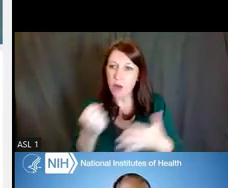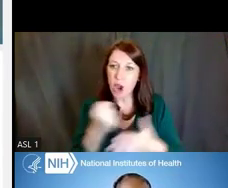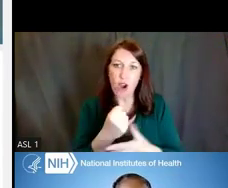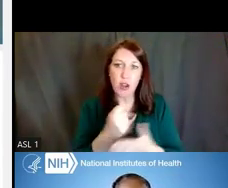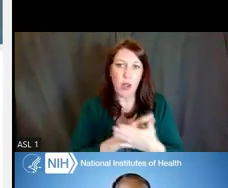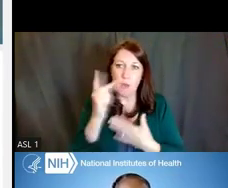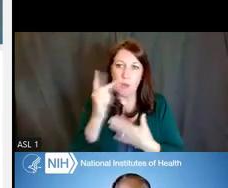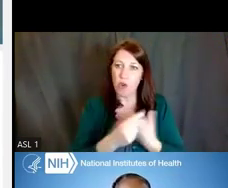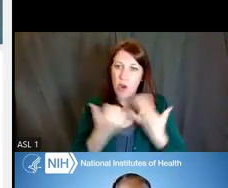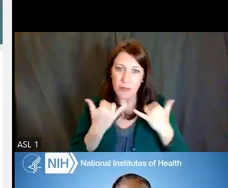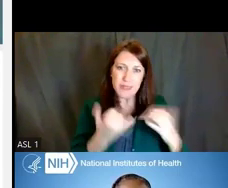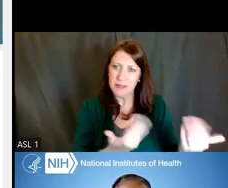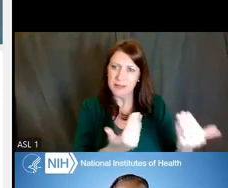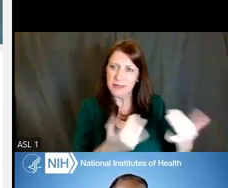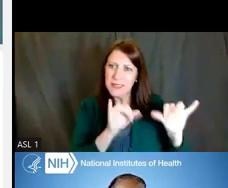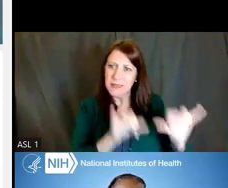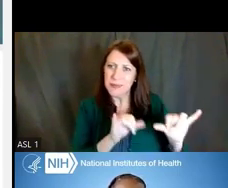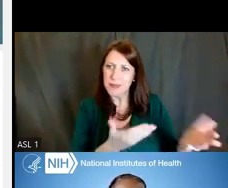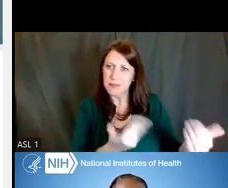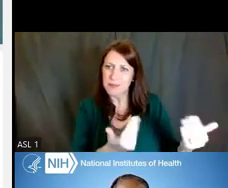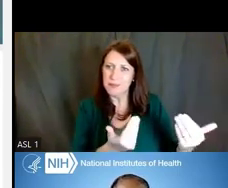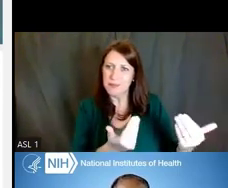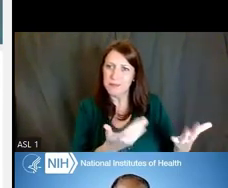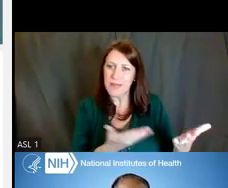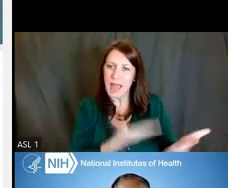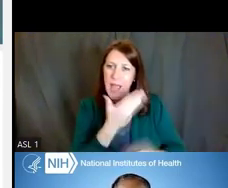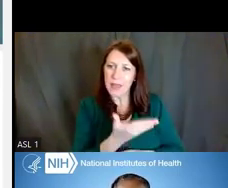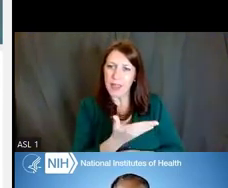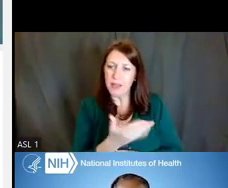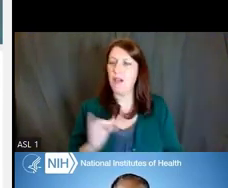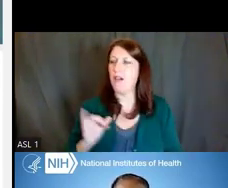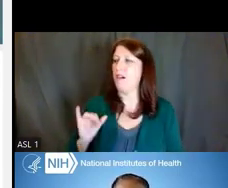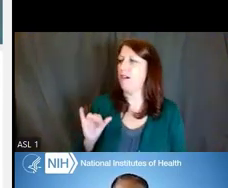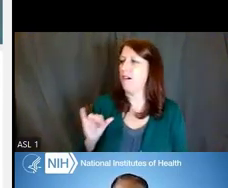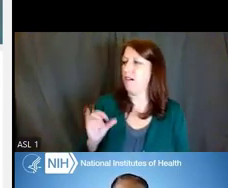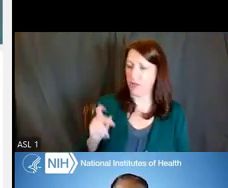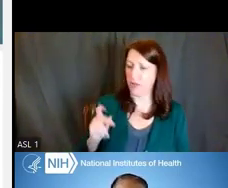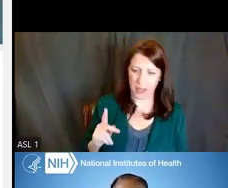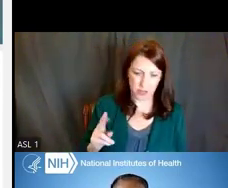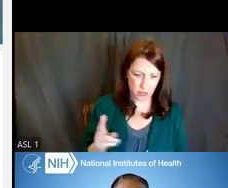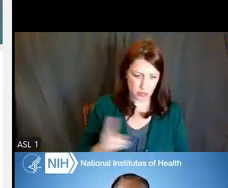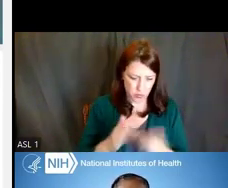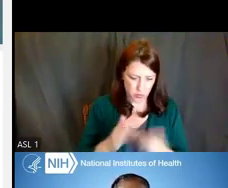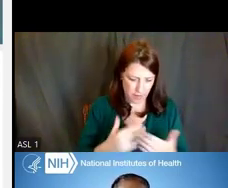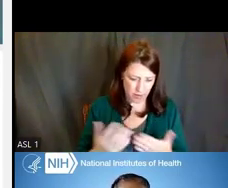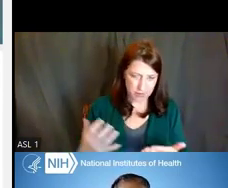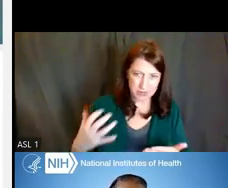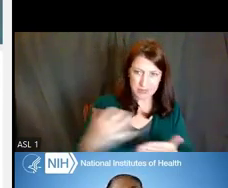Please do submit that application." You might want to utilize the information that you're gaining from the Matchmaker tool